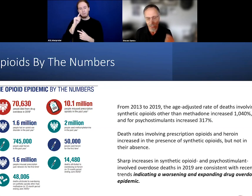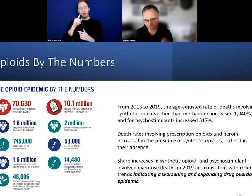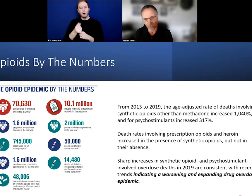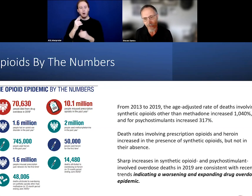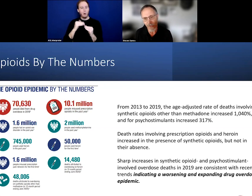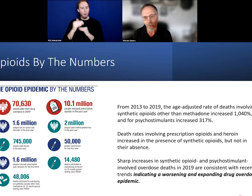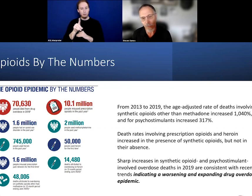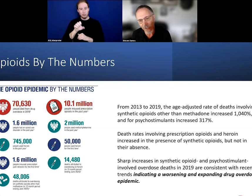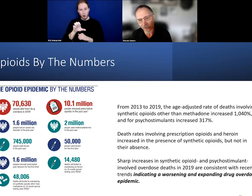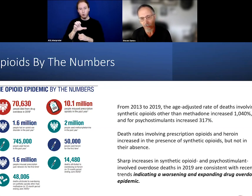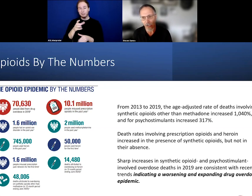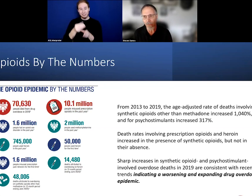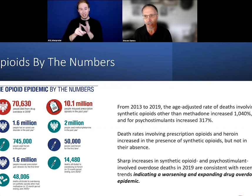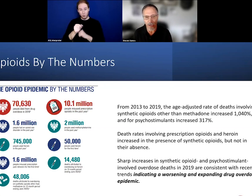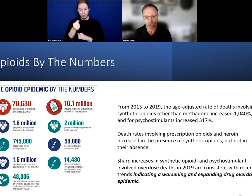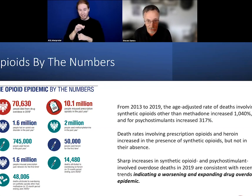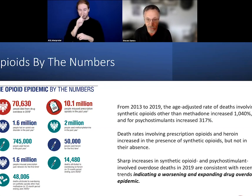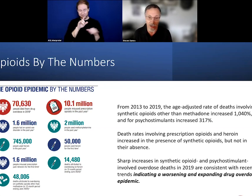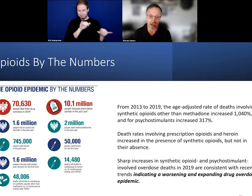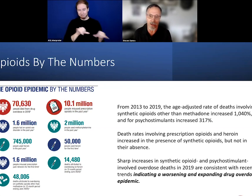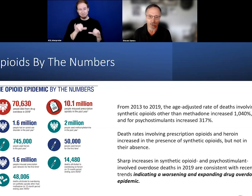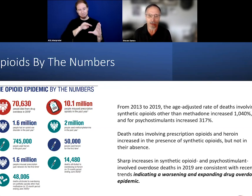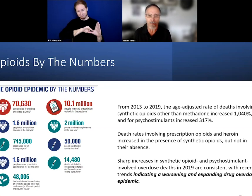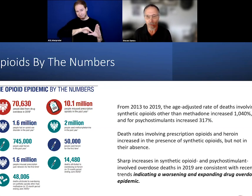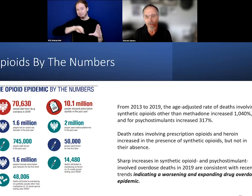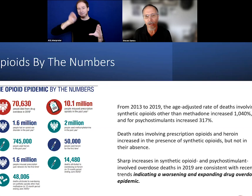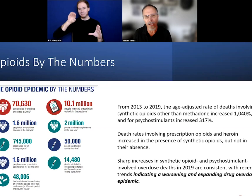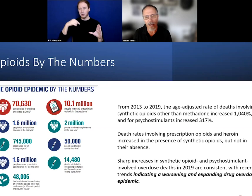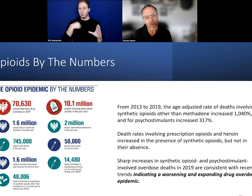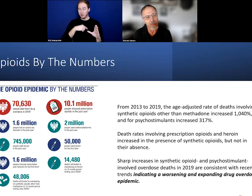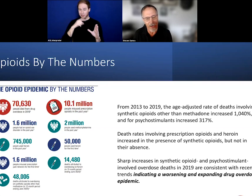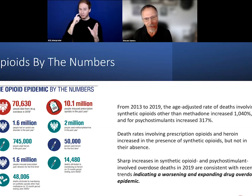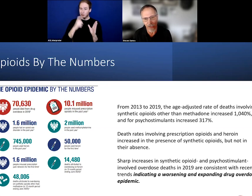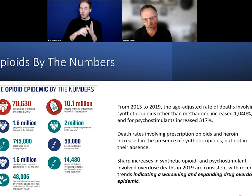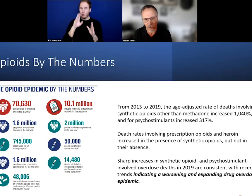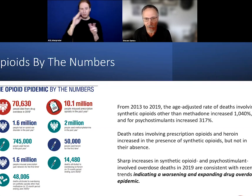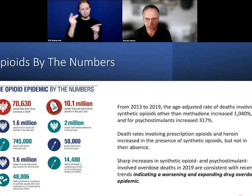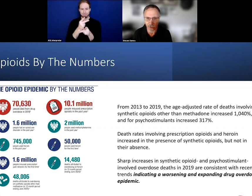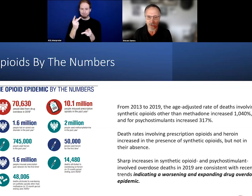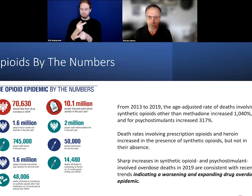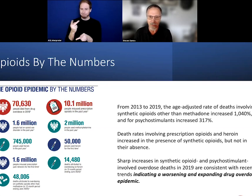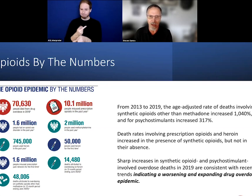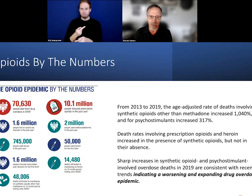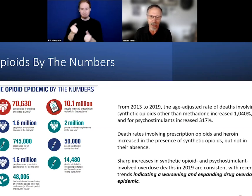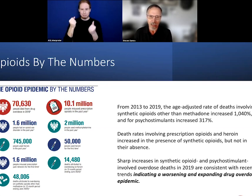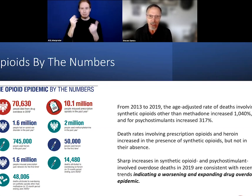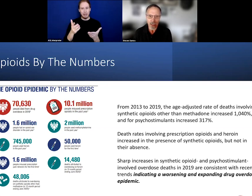they're consistent with recent trends. And they're saying we have a worsening and expanding drug overdose epidemic.